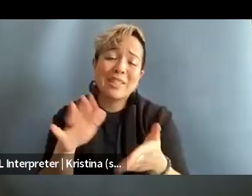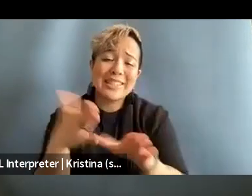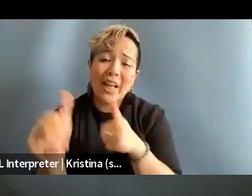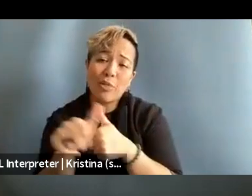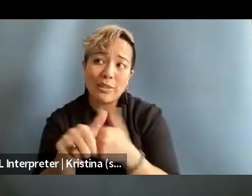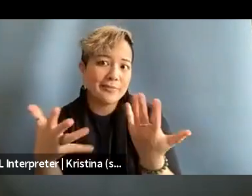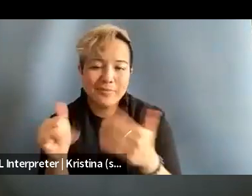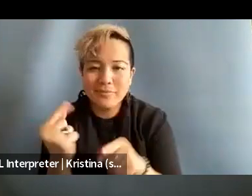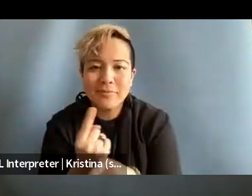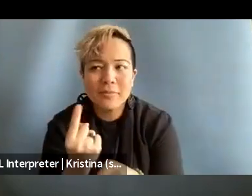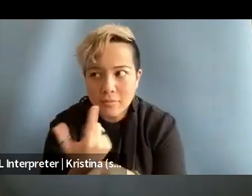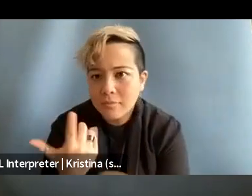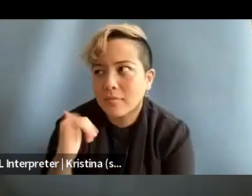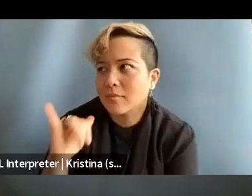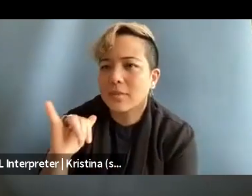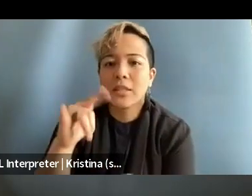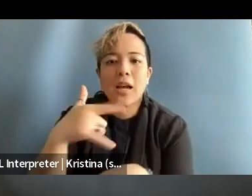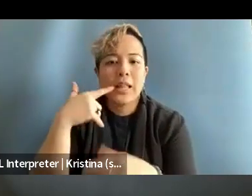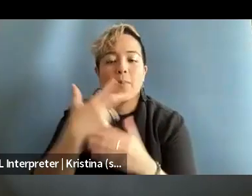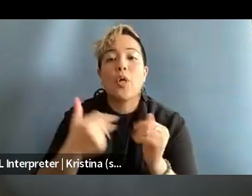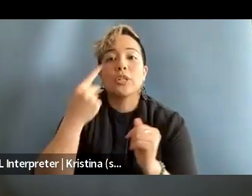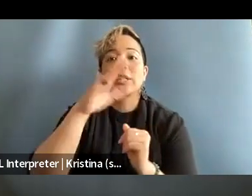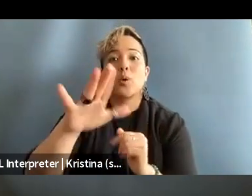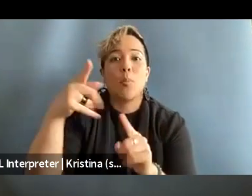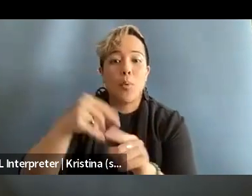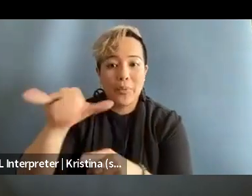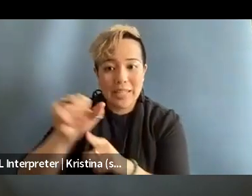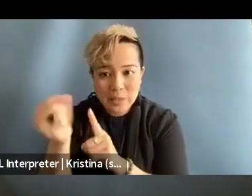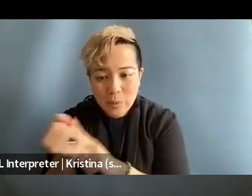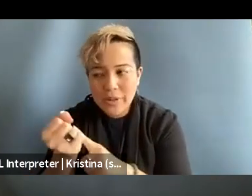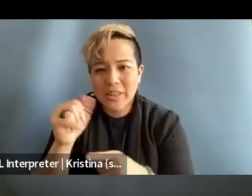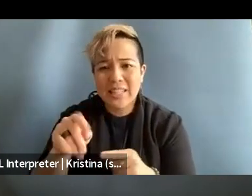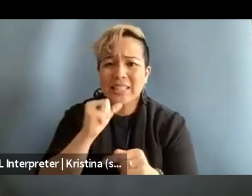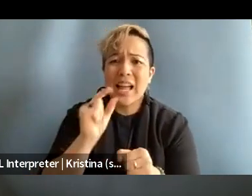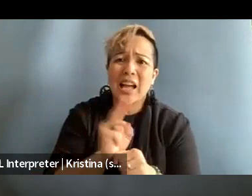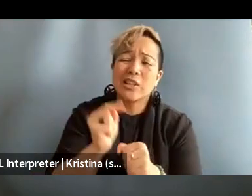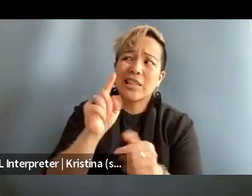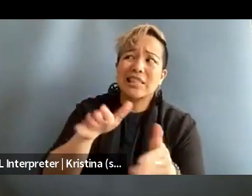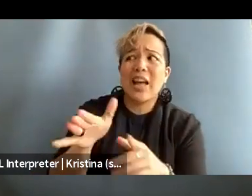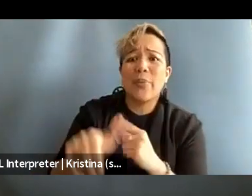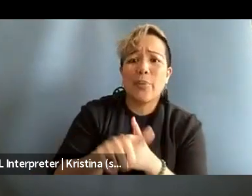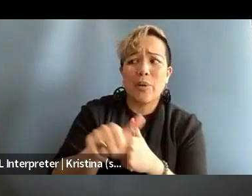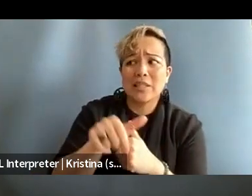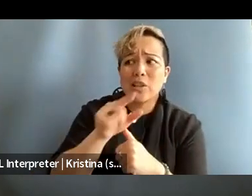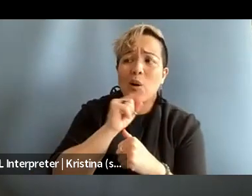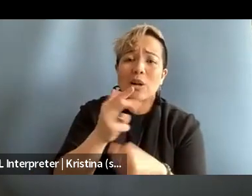and I think both understanding your point in that situation to be that it's not actually the death threats are smaller in comparison